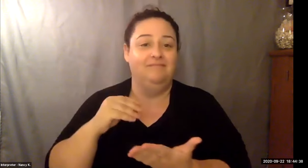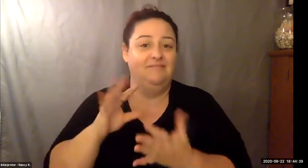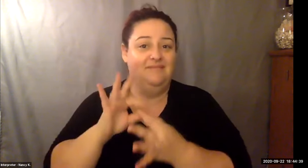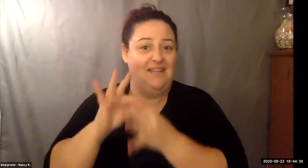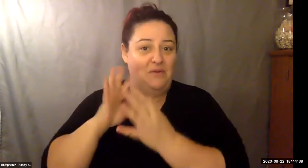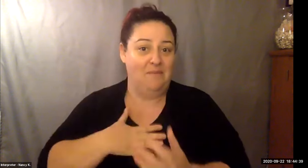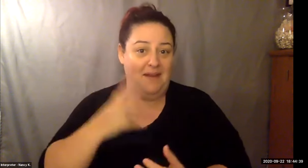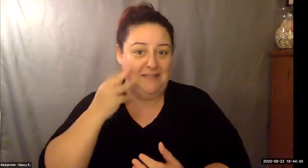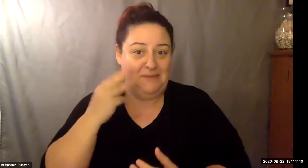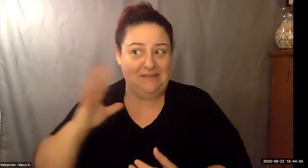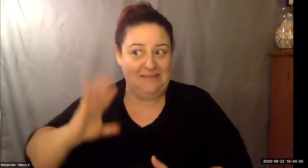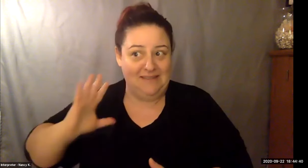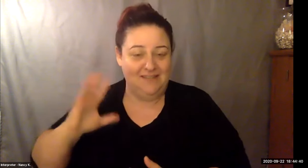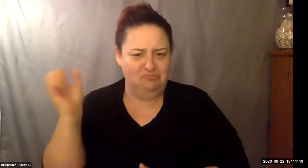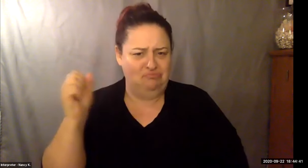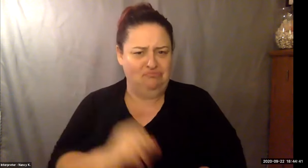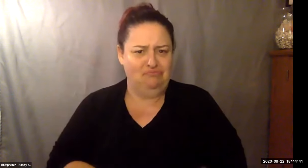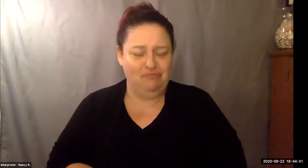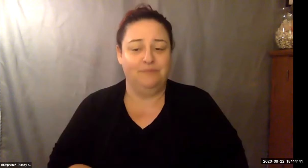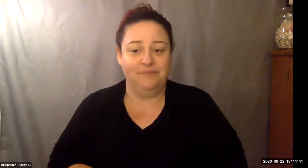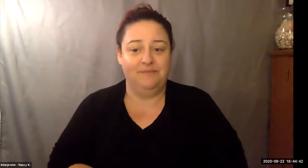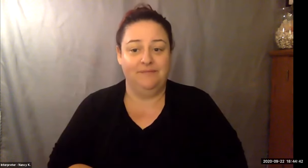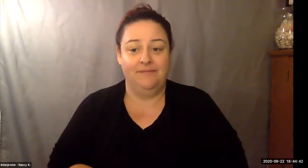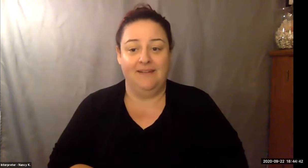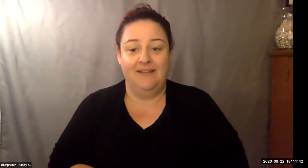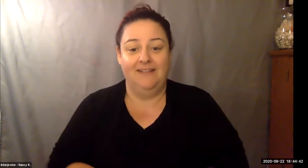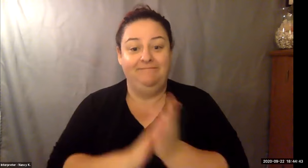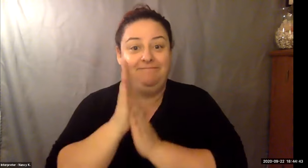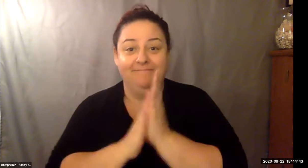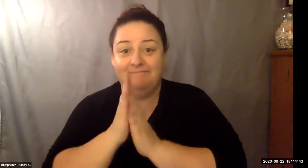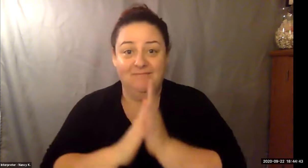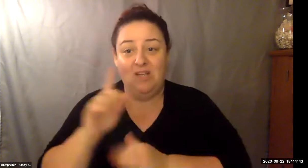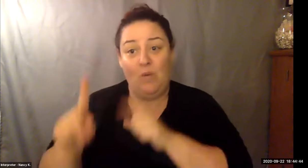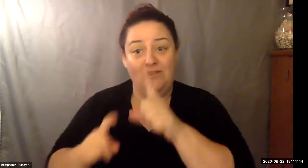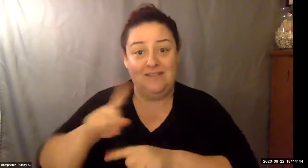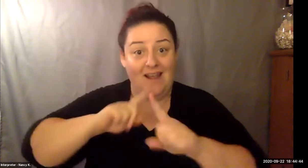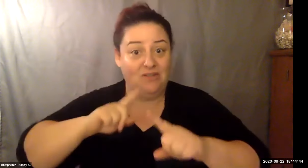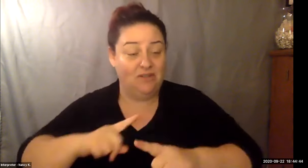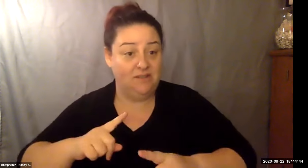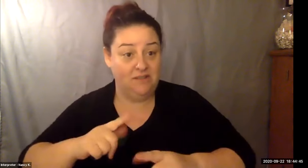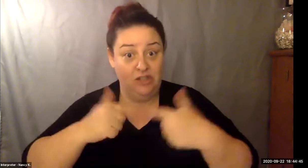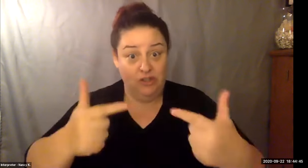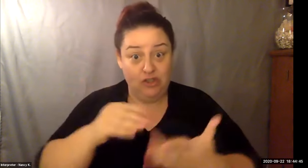Keith Wolling: World travel tourism day is every day because the amount of people you meet from different countries and different worlds.